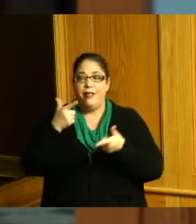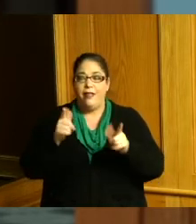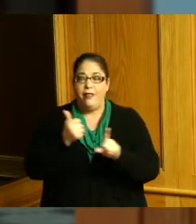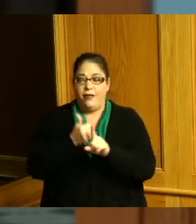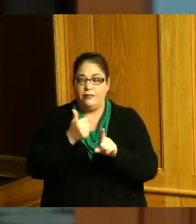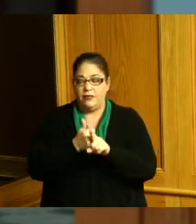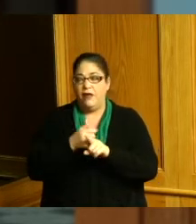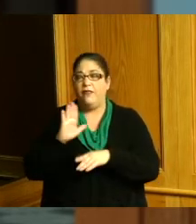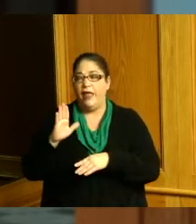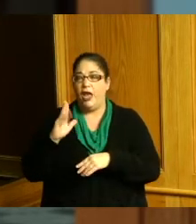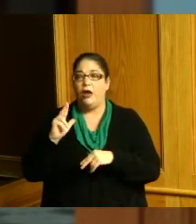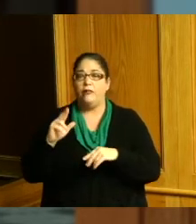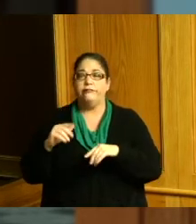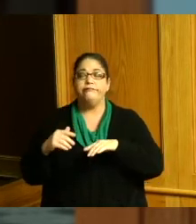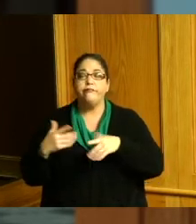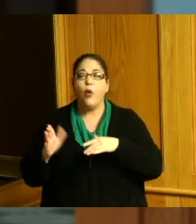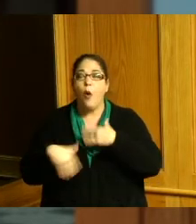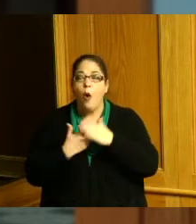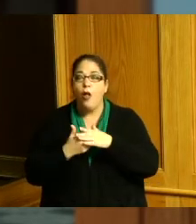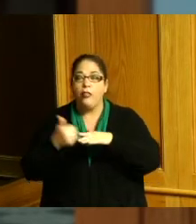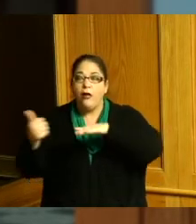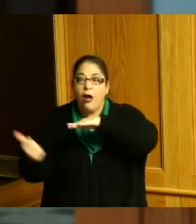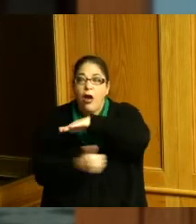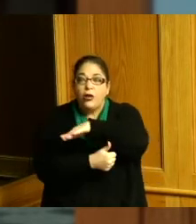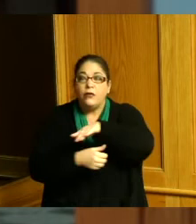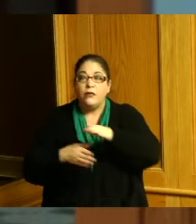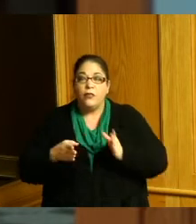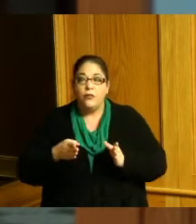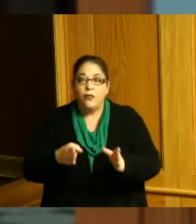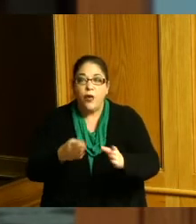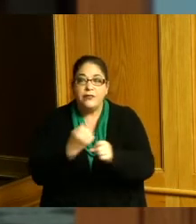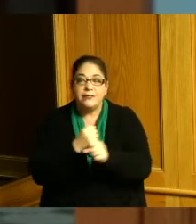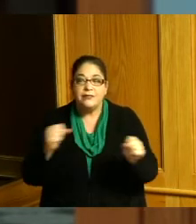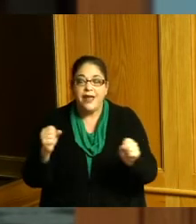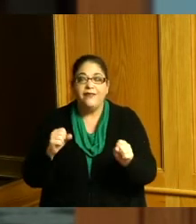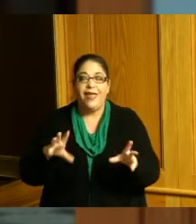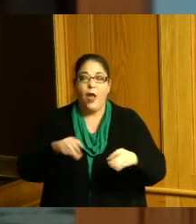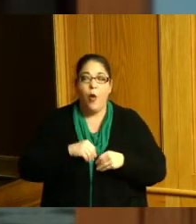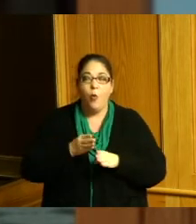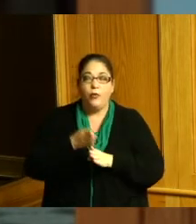and material movement under the road safely they own both sides of the road there's no